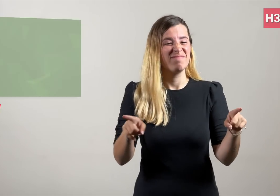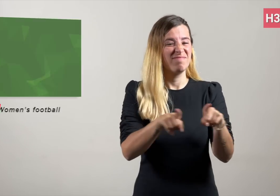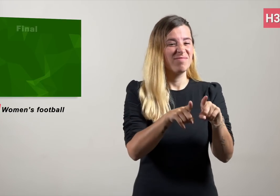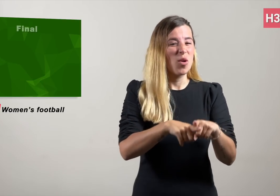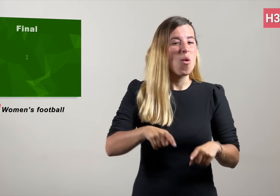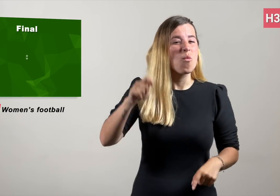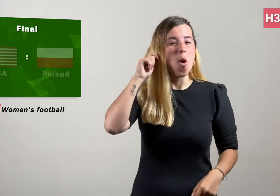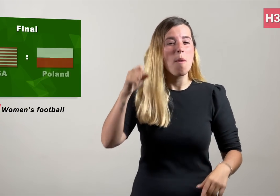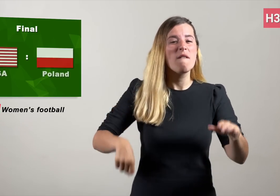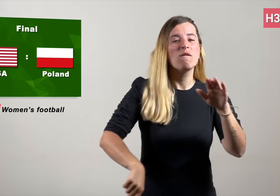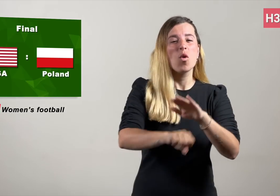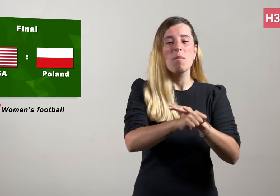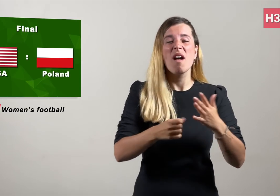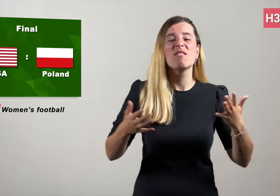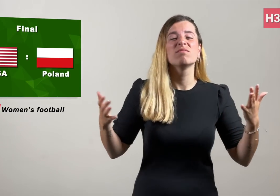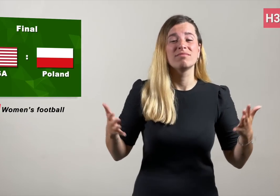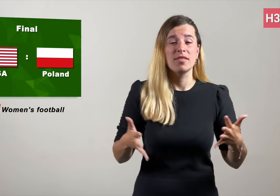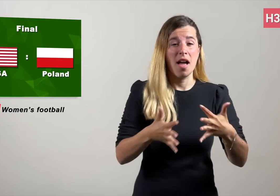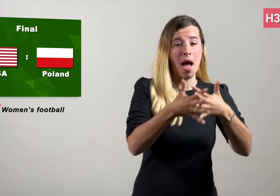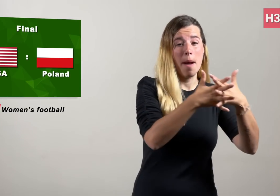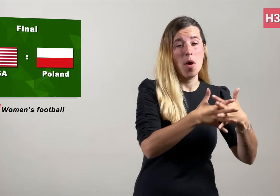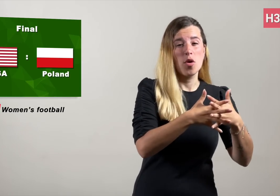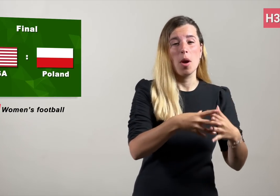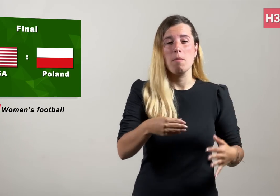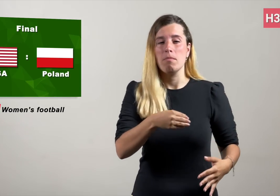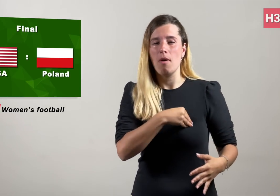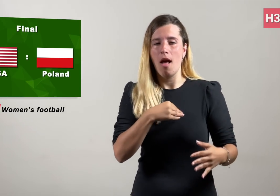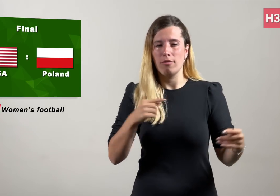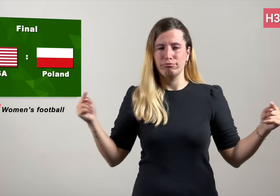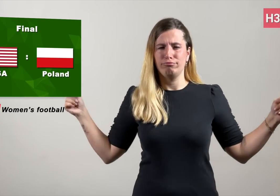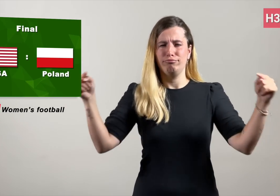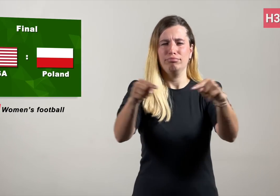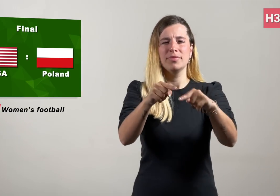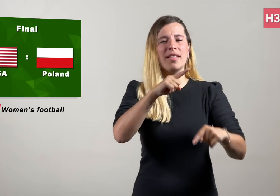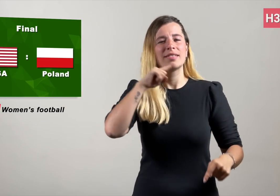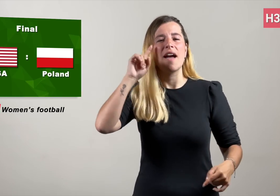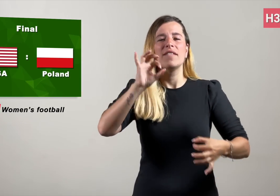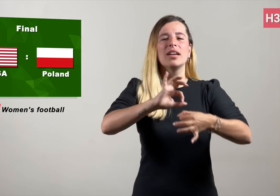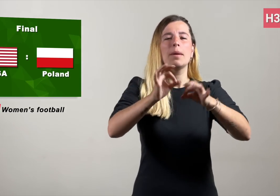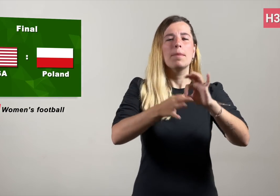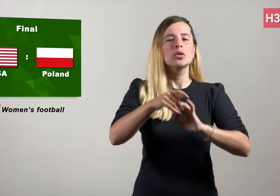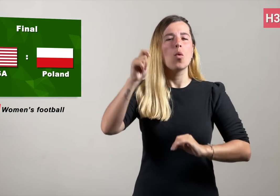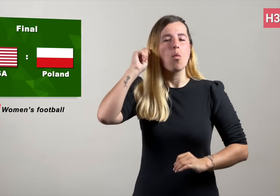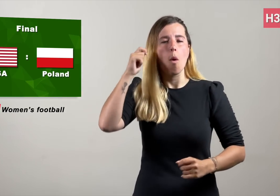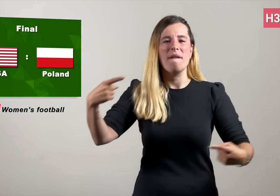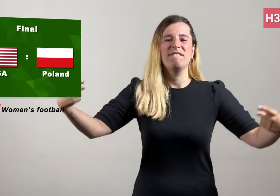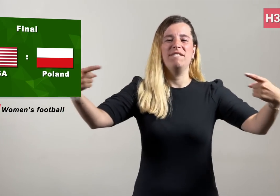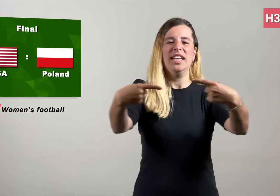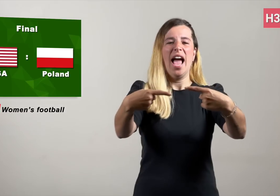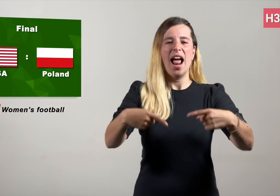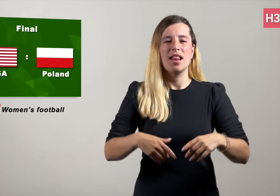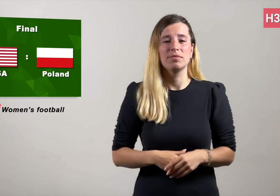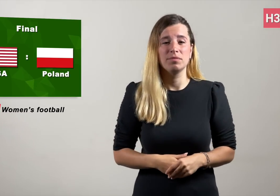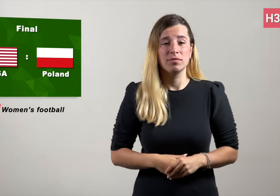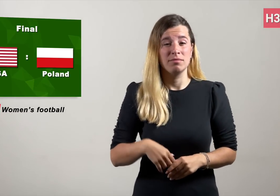Lastly, for Women’s football. The USA and Poland have booked spots in the Deaflympics Women final.